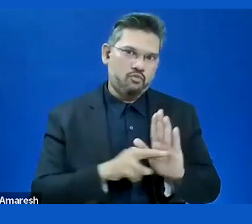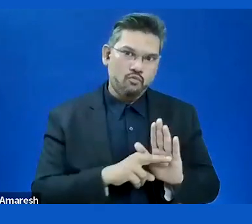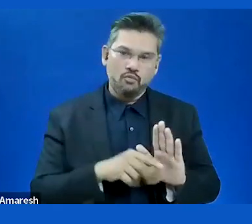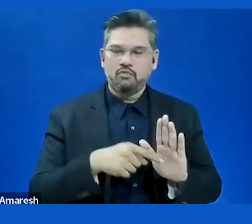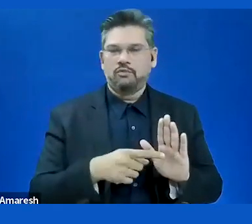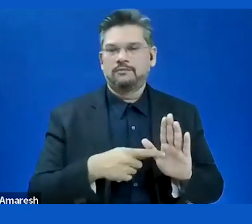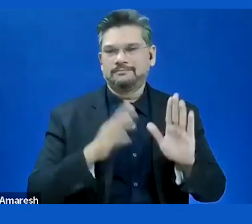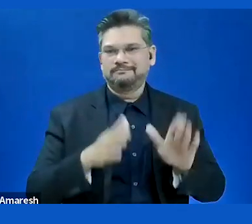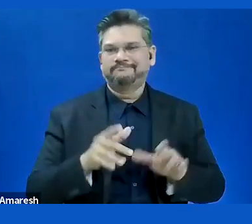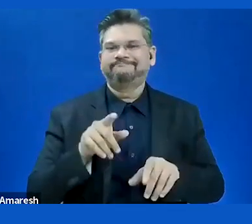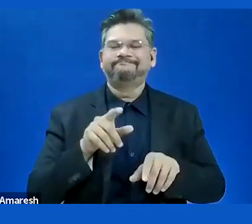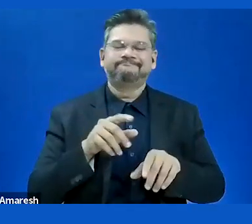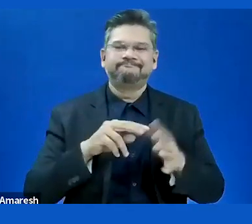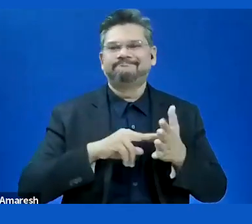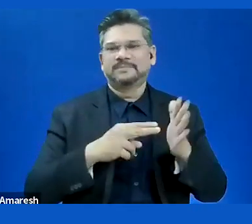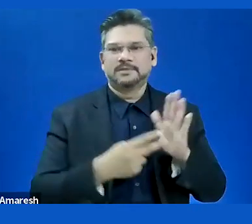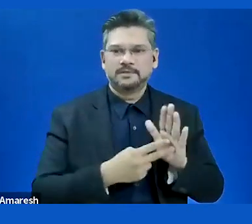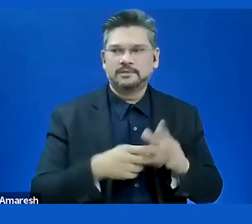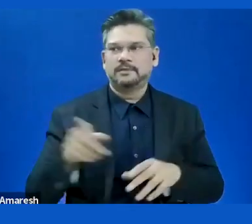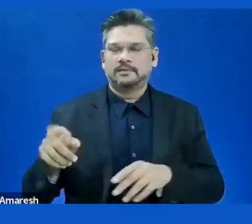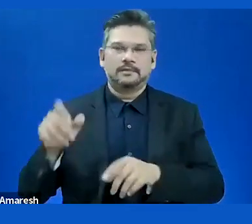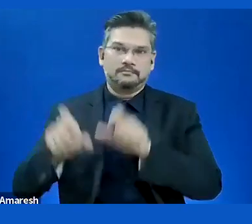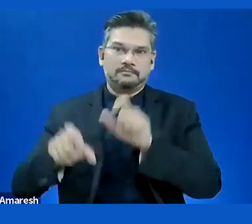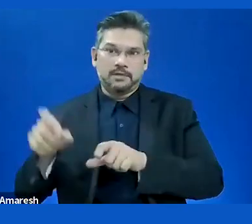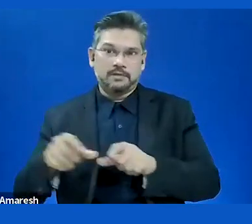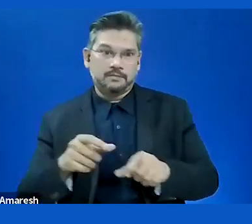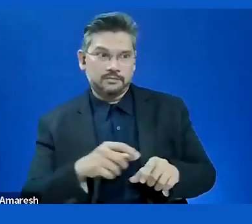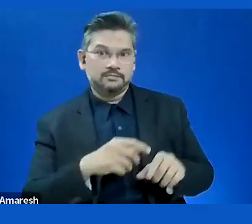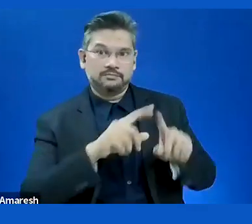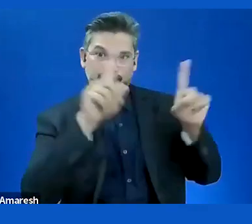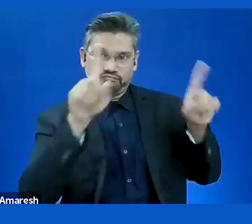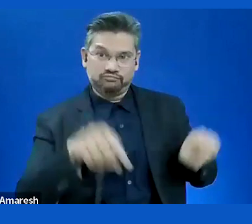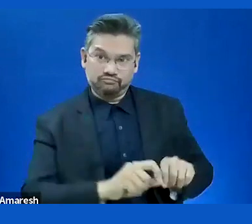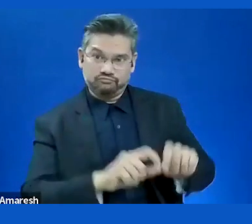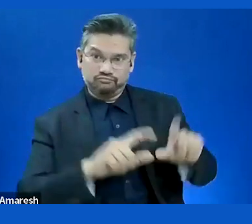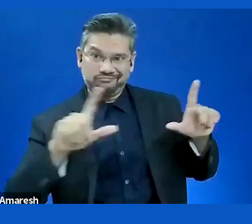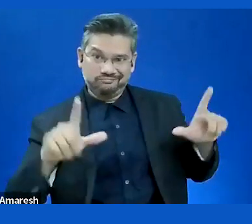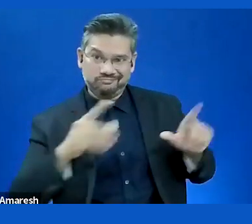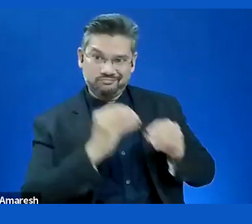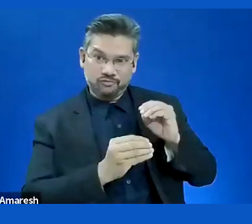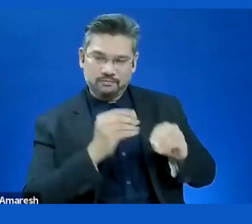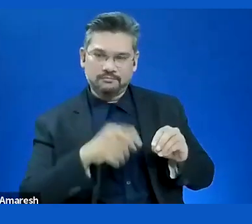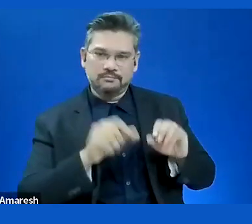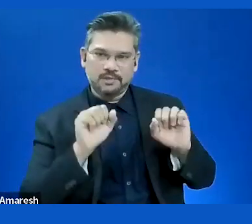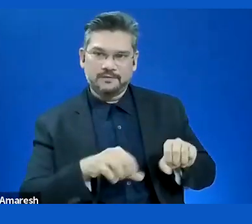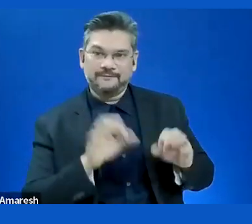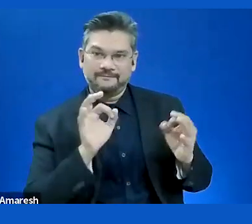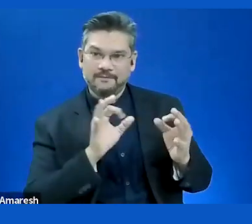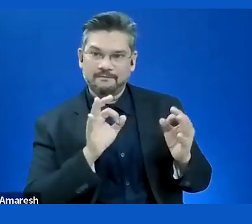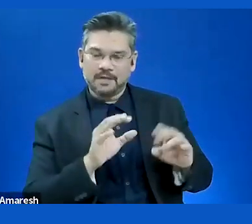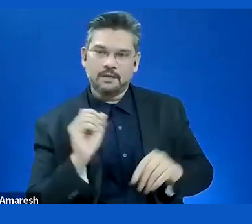have great positive effects. In general user involvement is often forgotten in Norway.